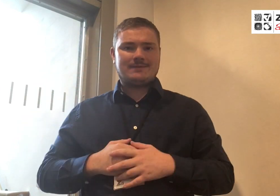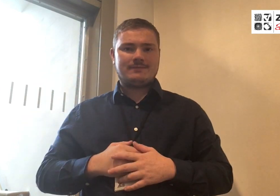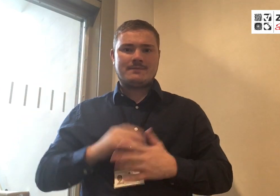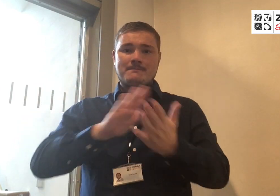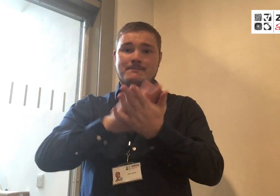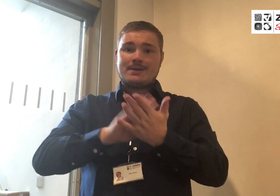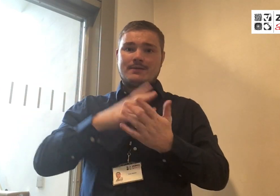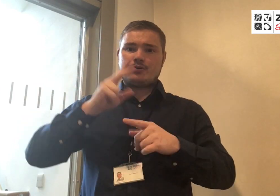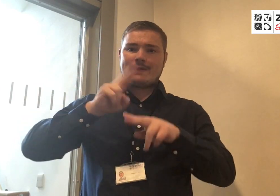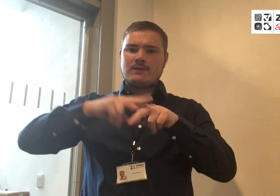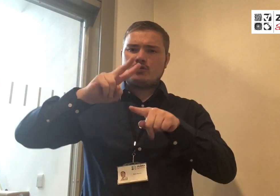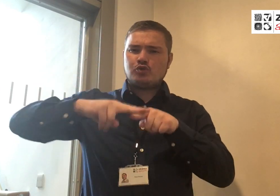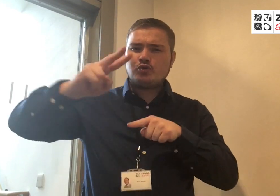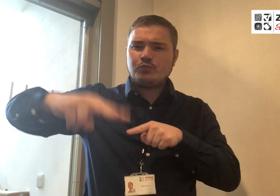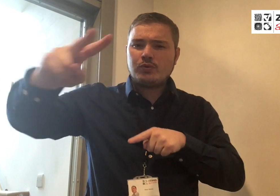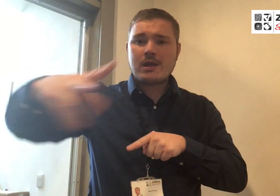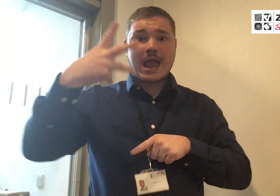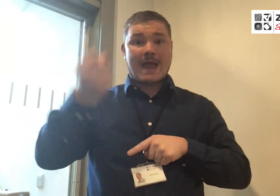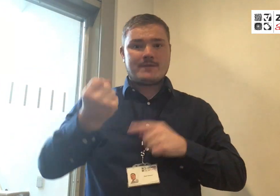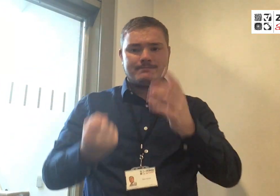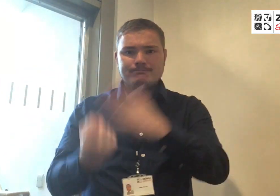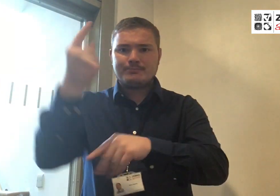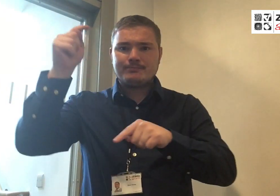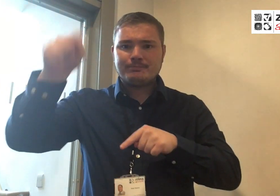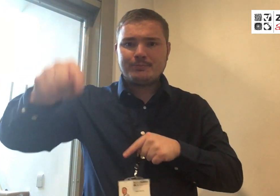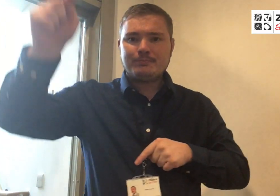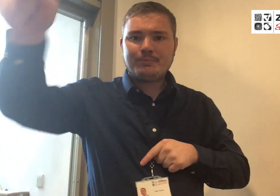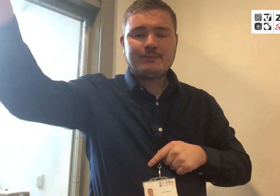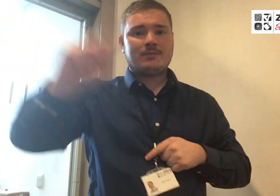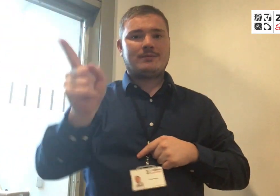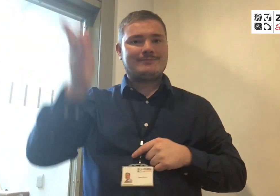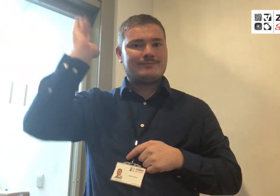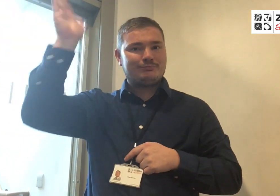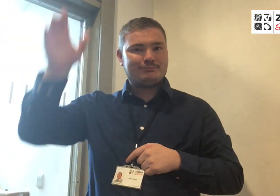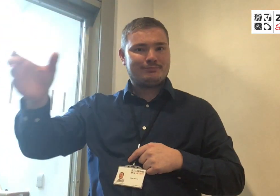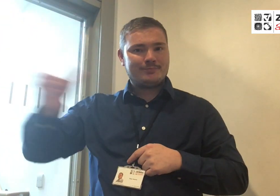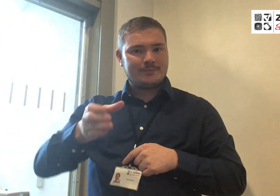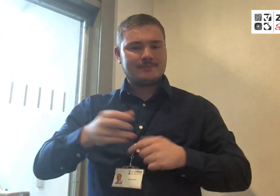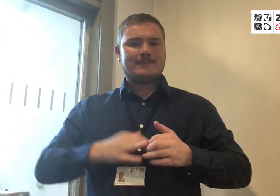Once a month, we will have a guest speaker.